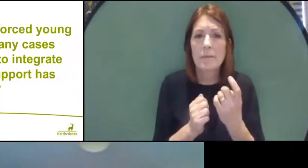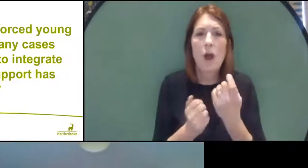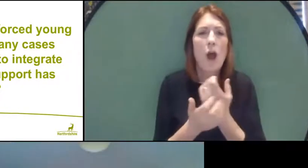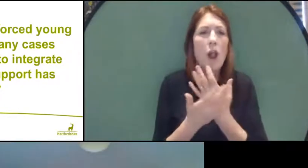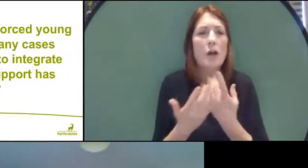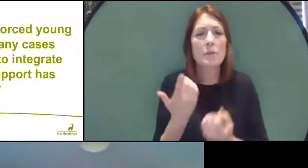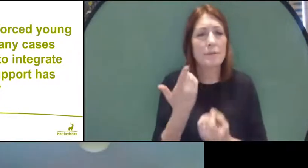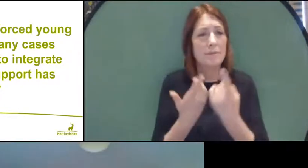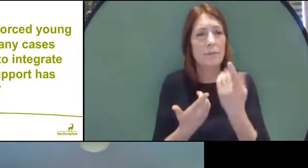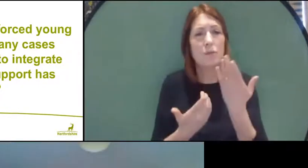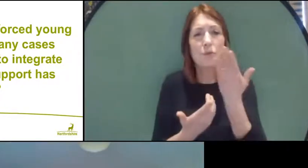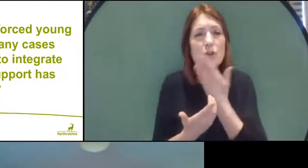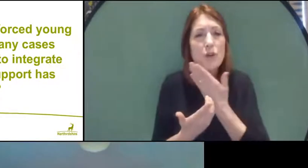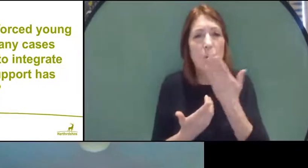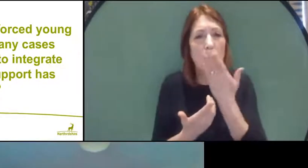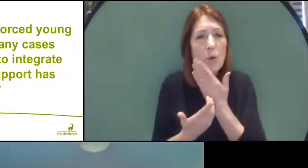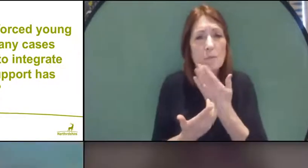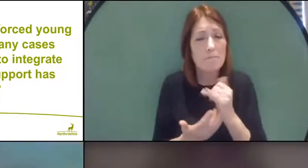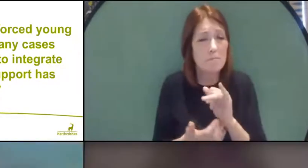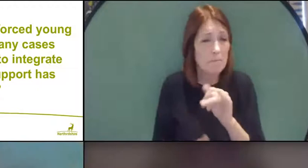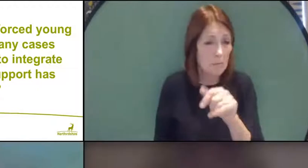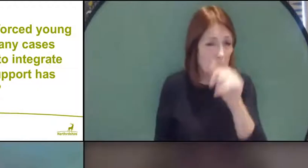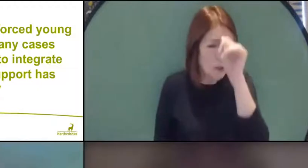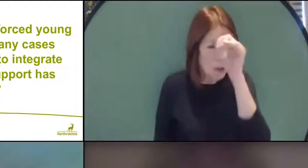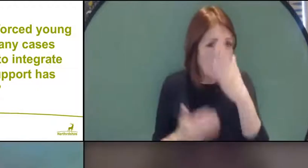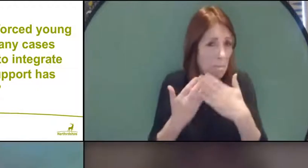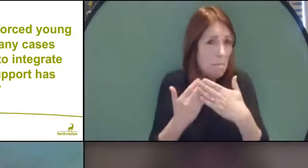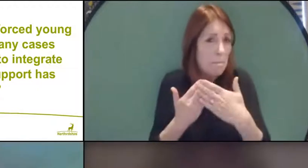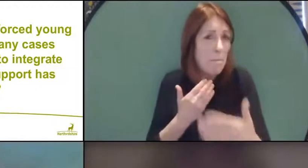route is something that you perhaps know more about than me on this particular question.